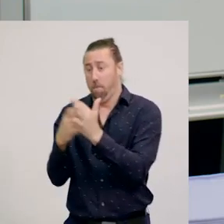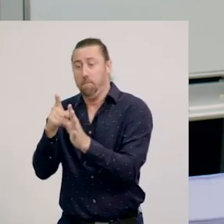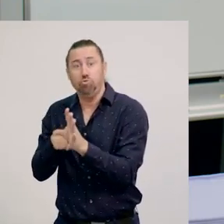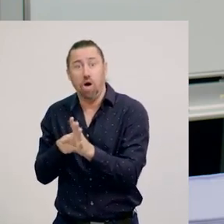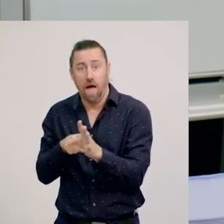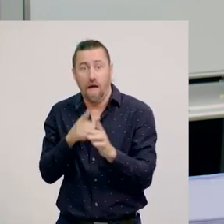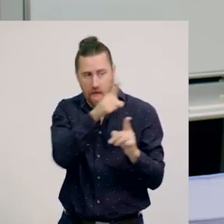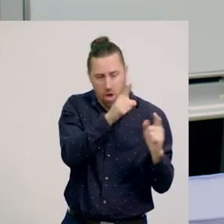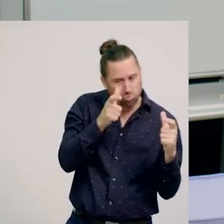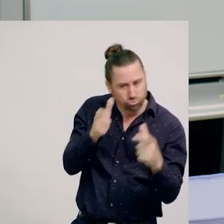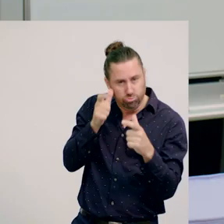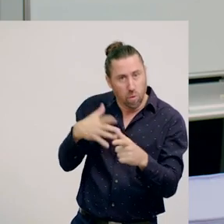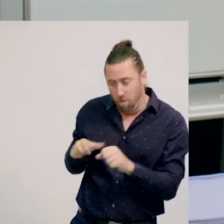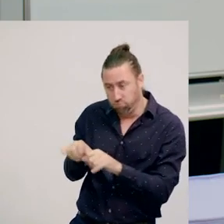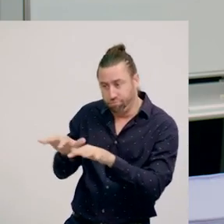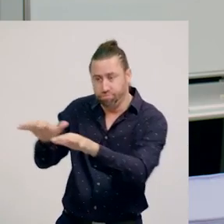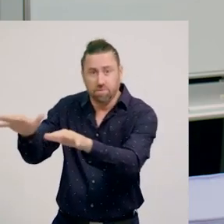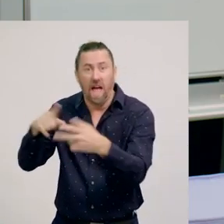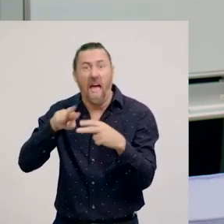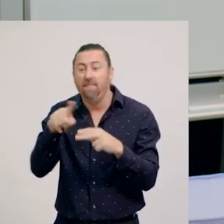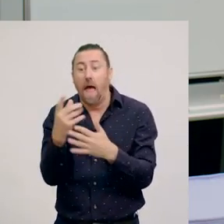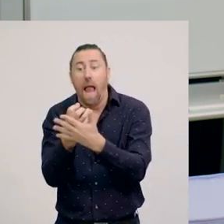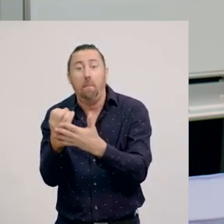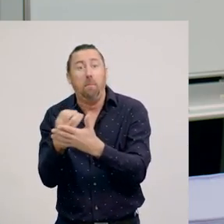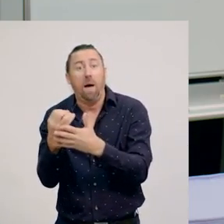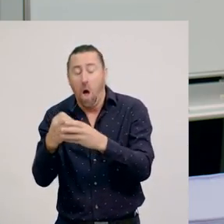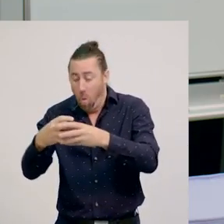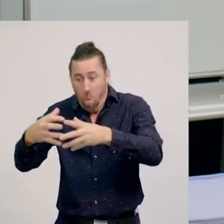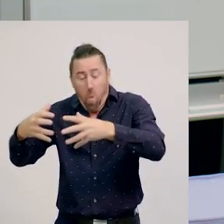If the number of one type of animal in an environment gets too large,